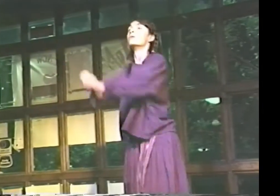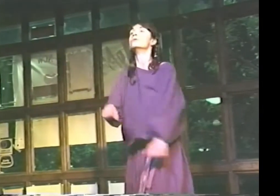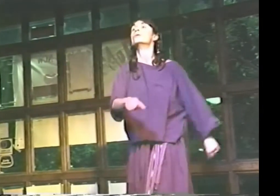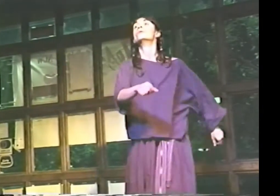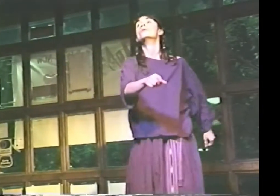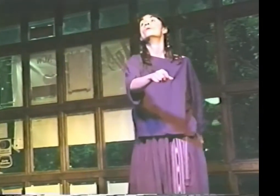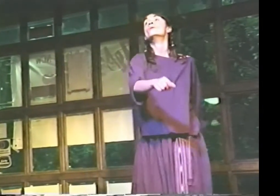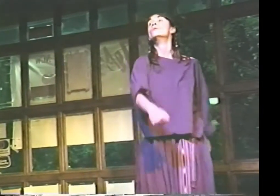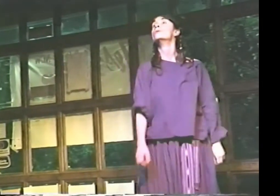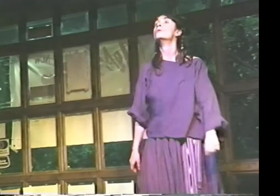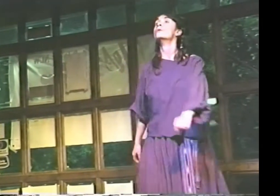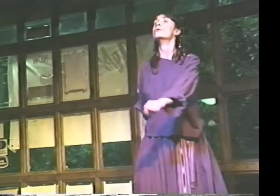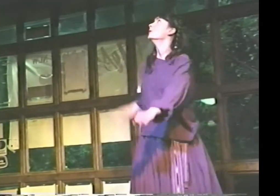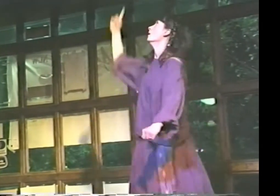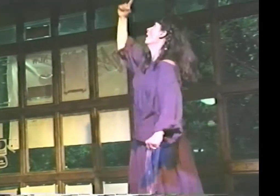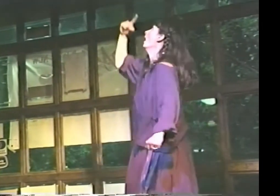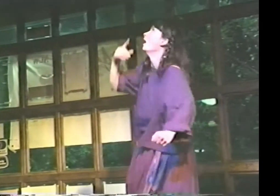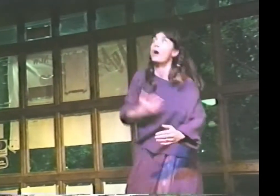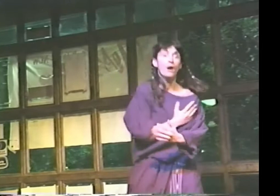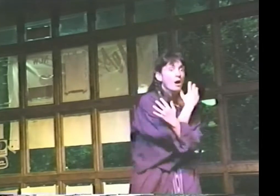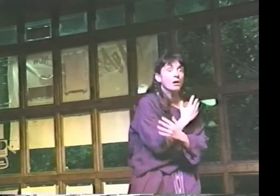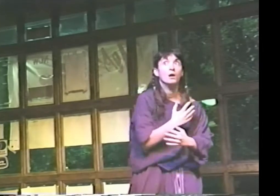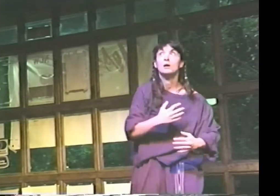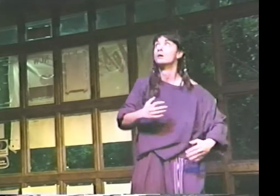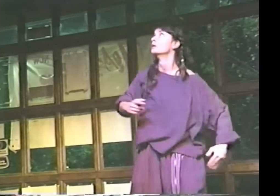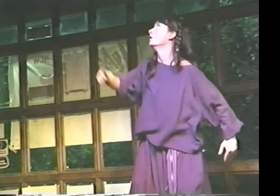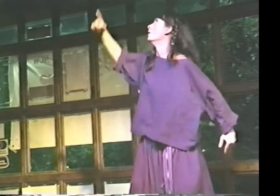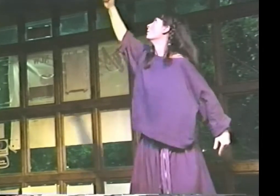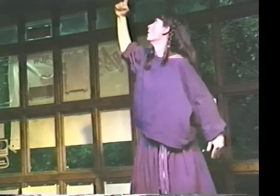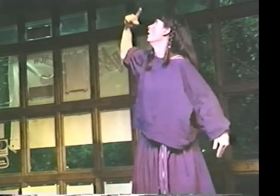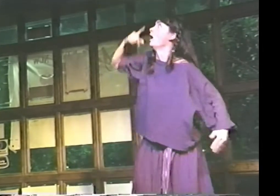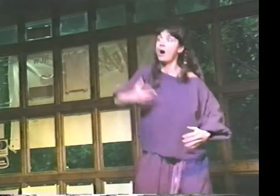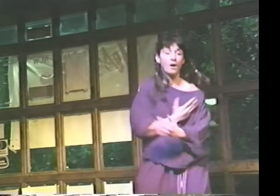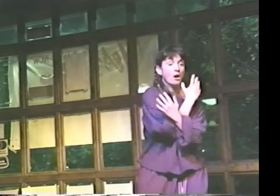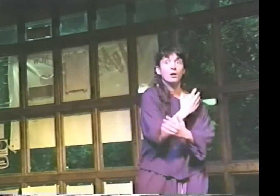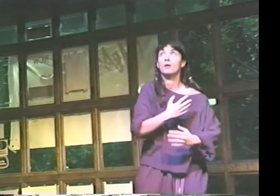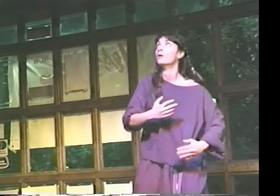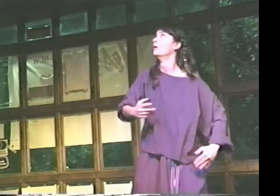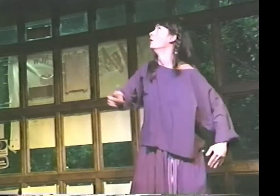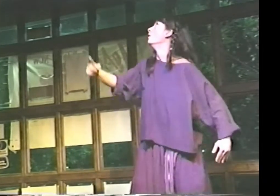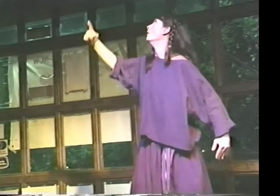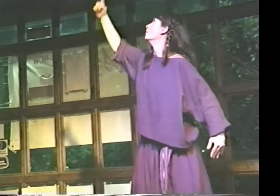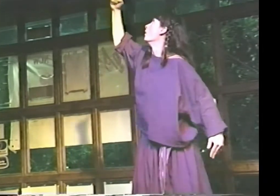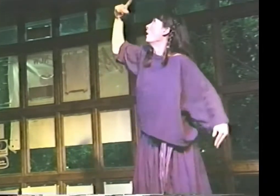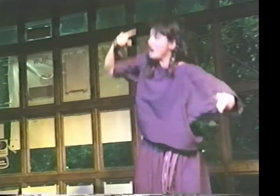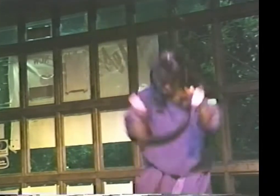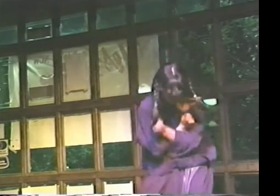"A WOMAN WALKS DOWN..." [IMITATES GASPING] "DOWN THE STREET..." [IMITATES GASPING]